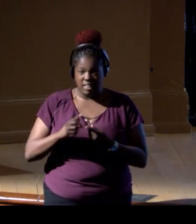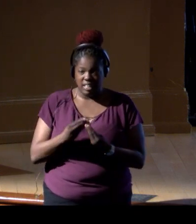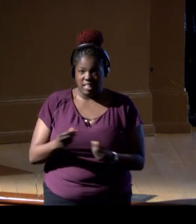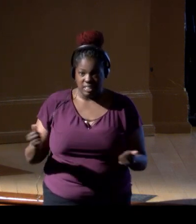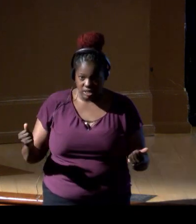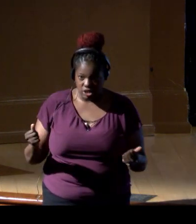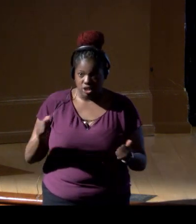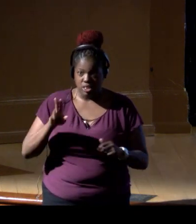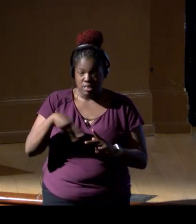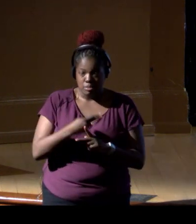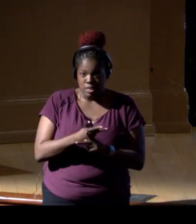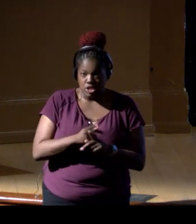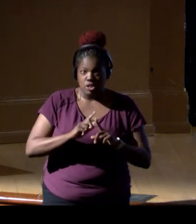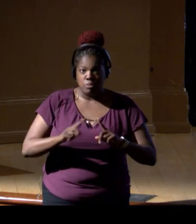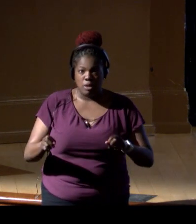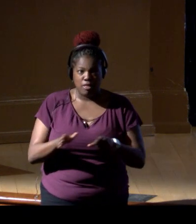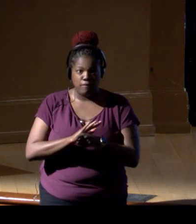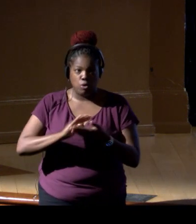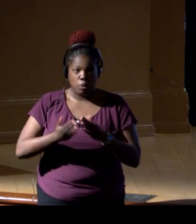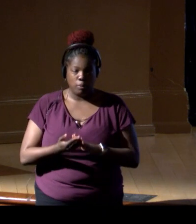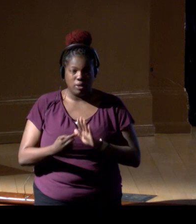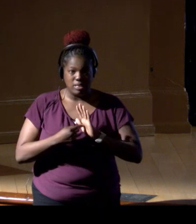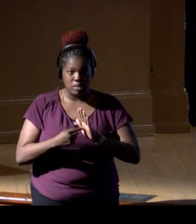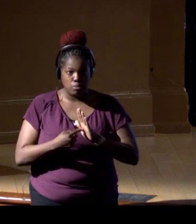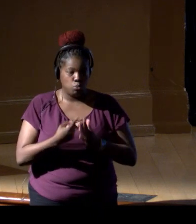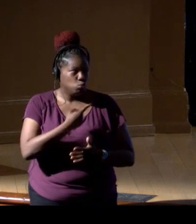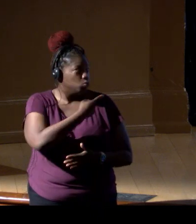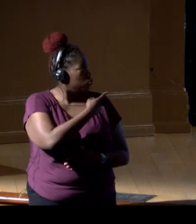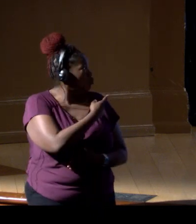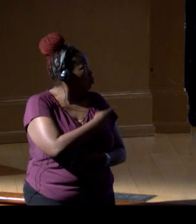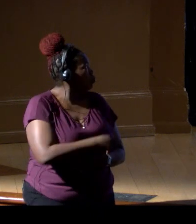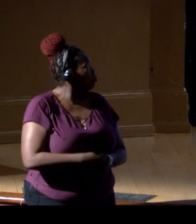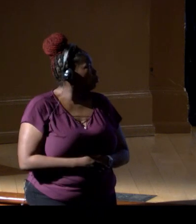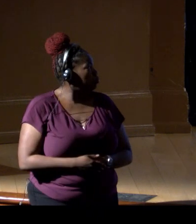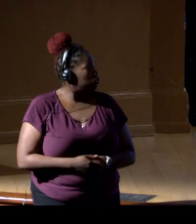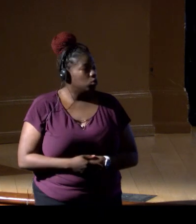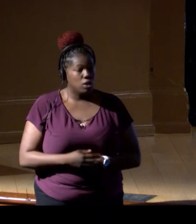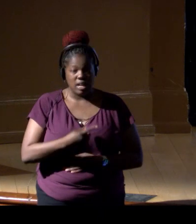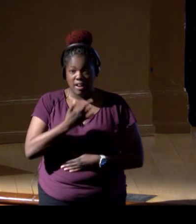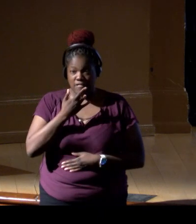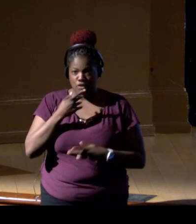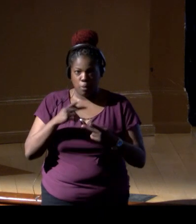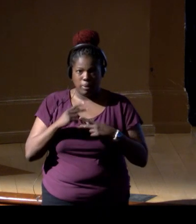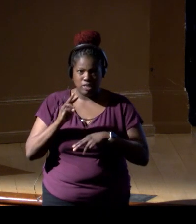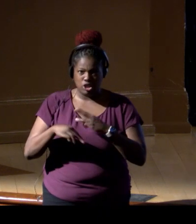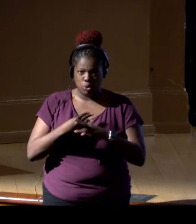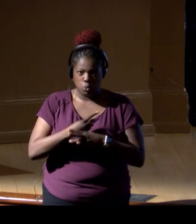and this is what this example shows. This is one of our favorite places in the world. It's Millennium Atoll